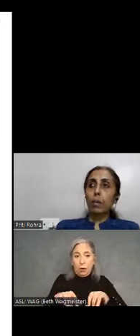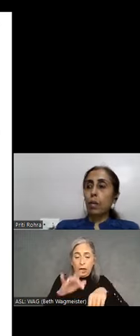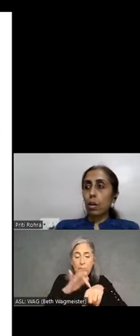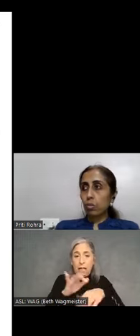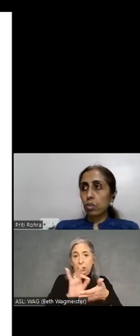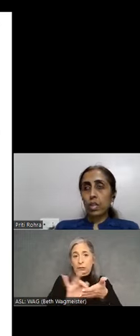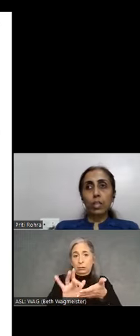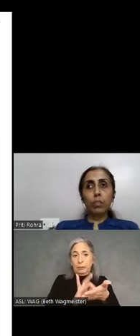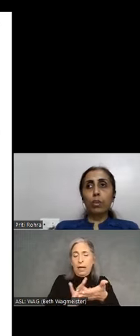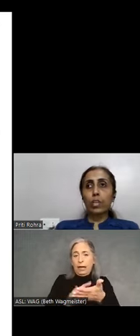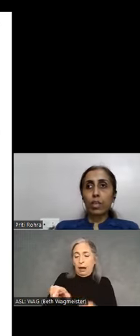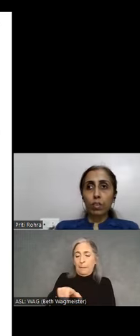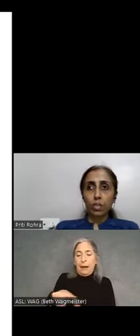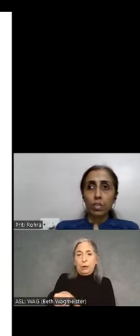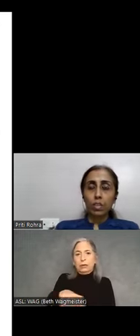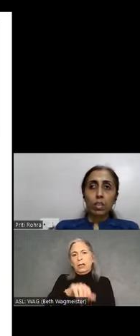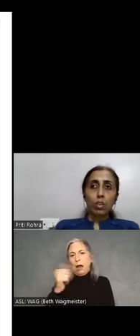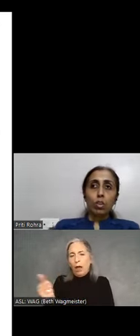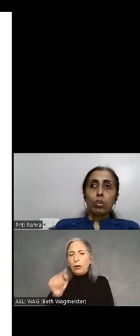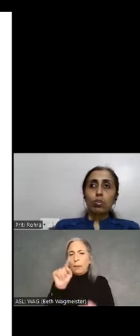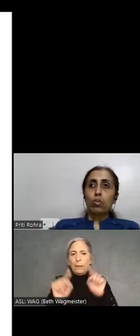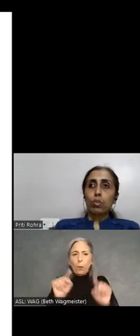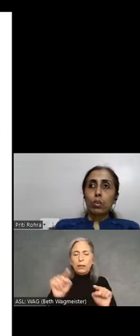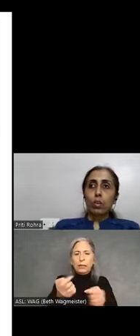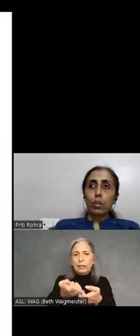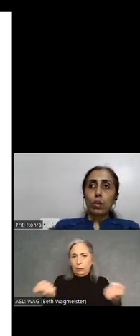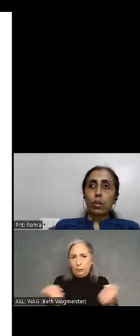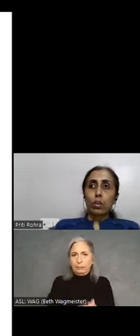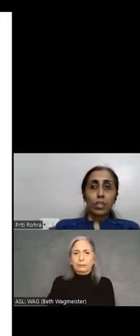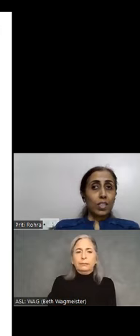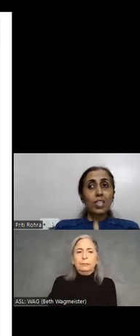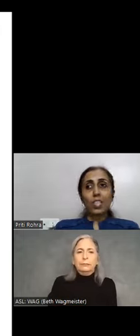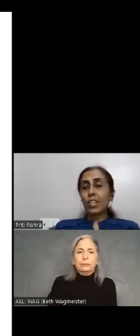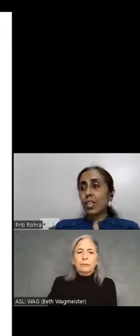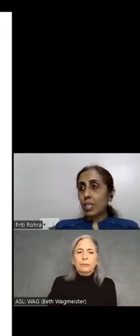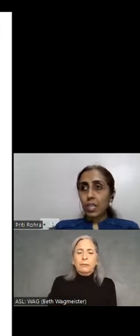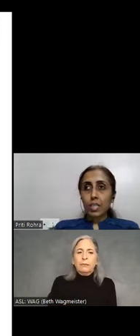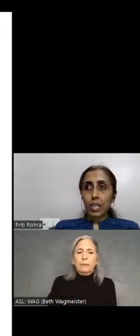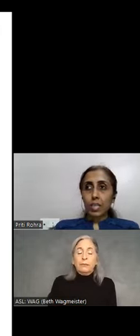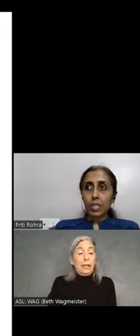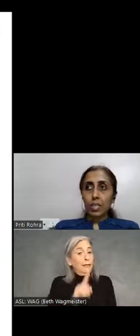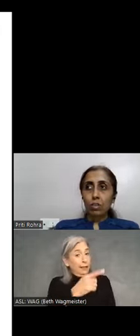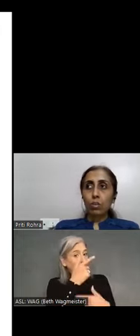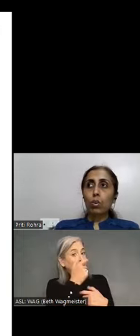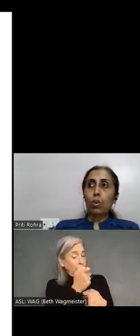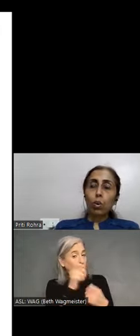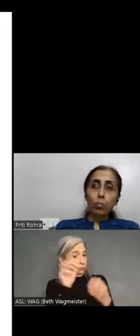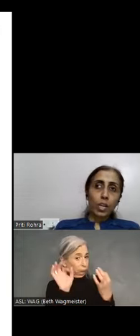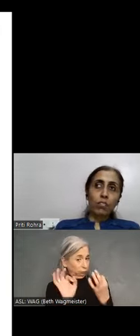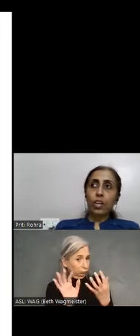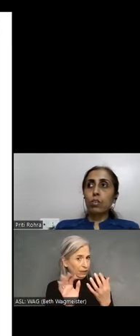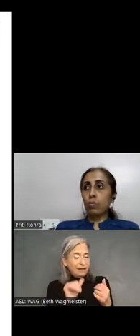a mouse, and other pointing devices. So here's an interesting insight. Not all magnifier users